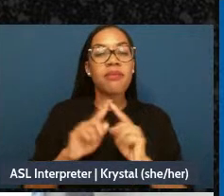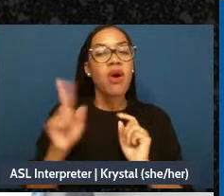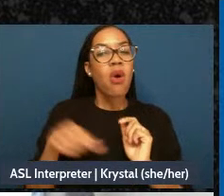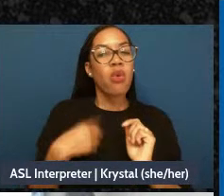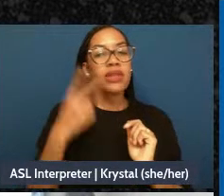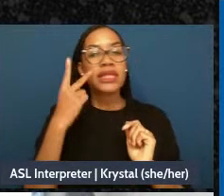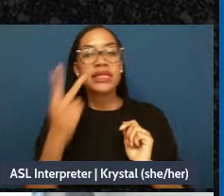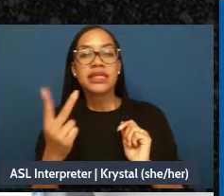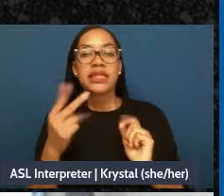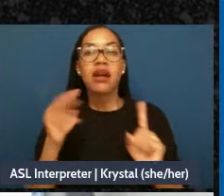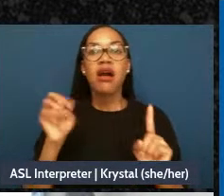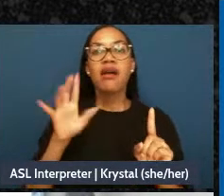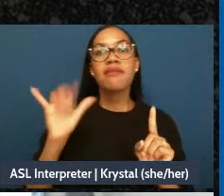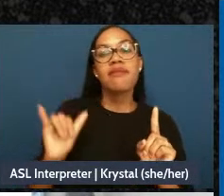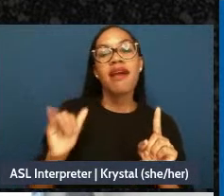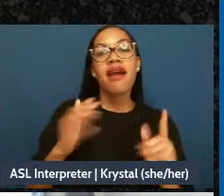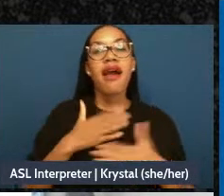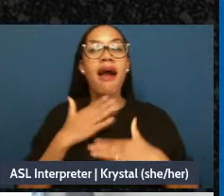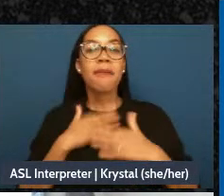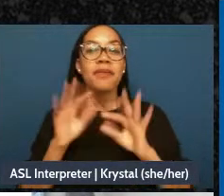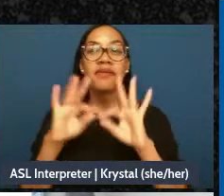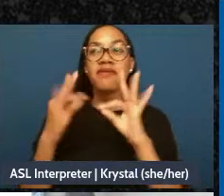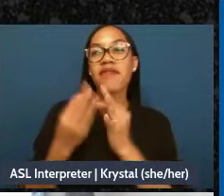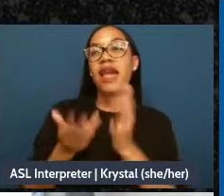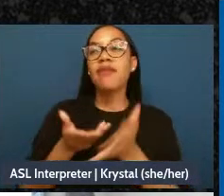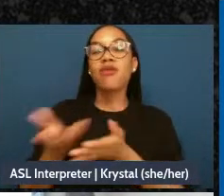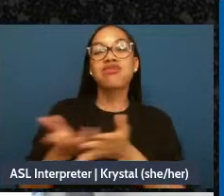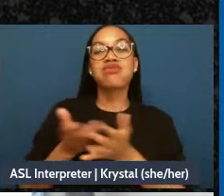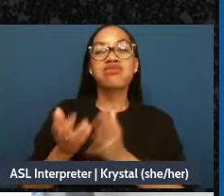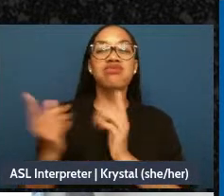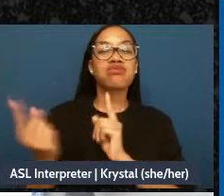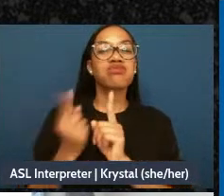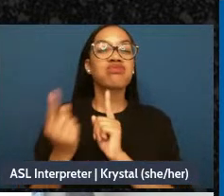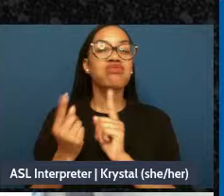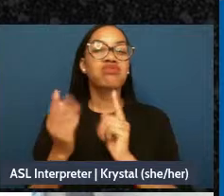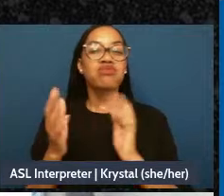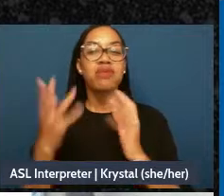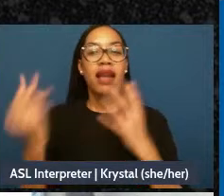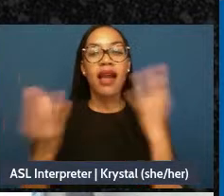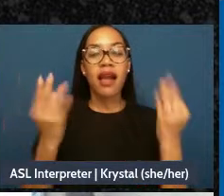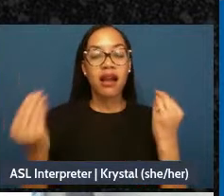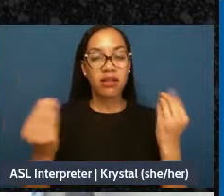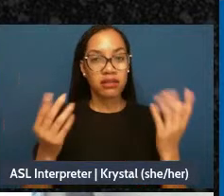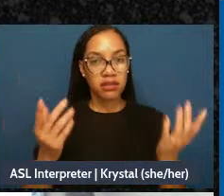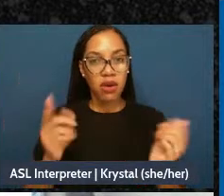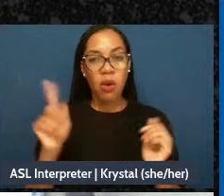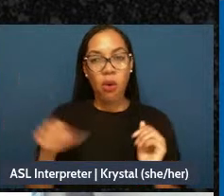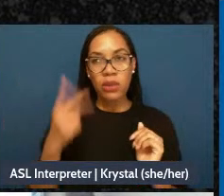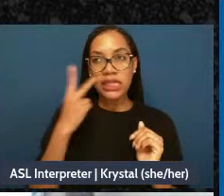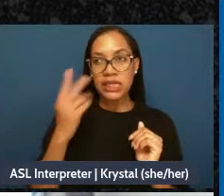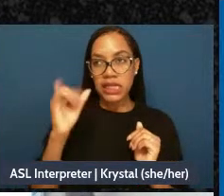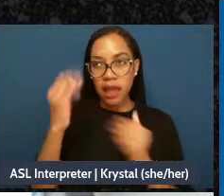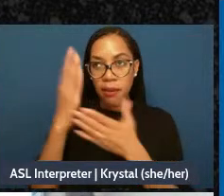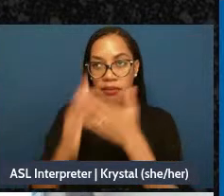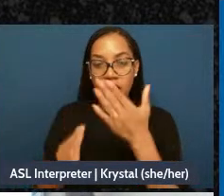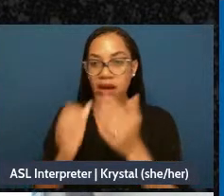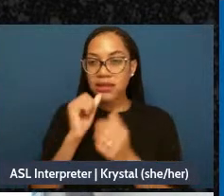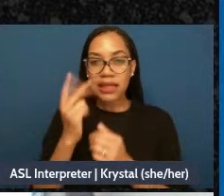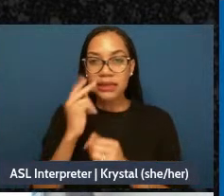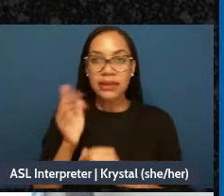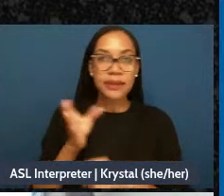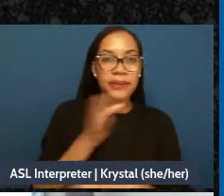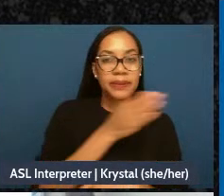you know the sunniest parts of Mary's life which are the only sunny parts of her life it seems